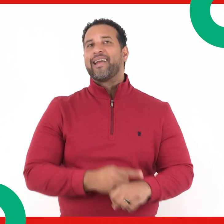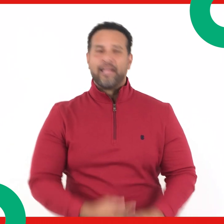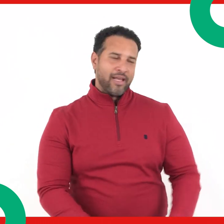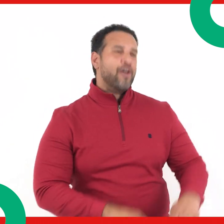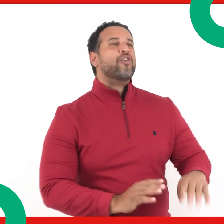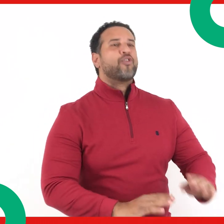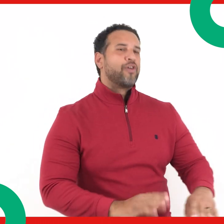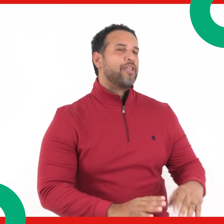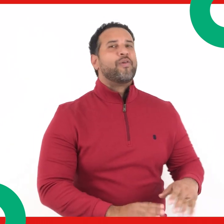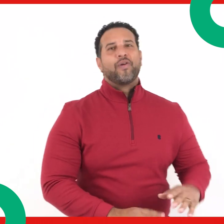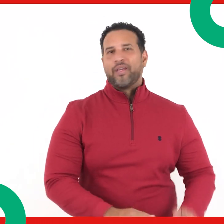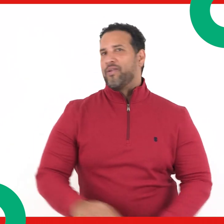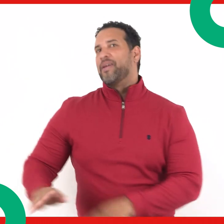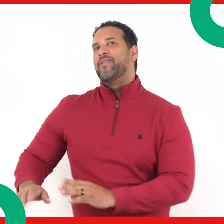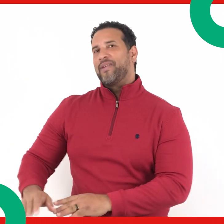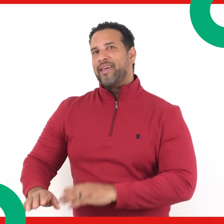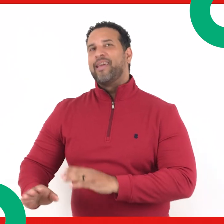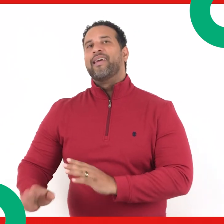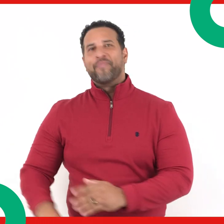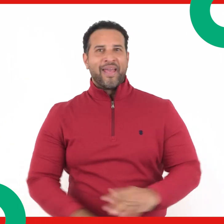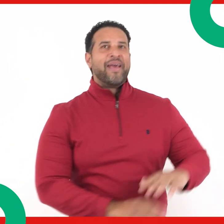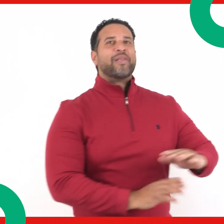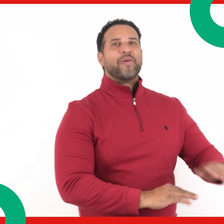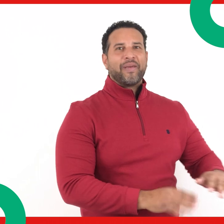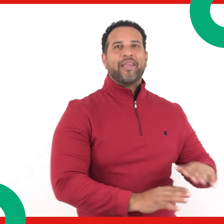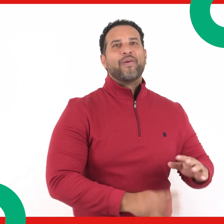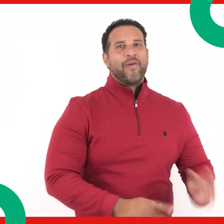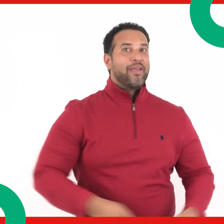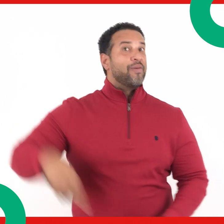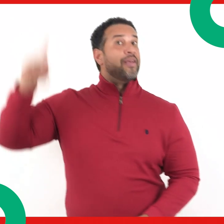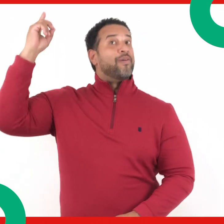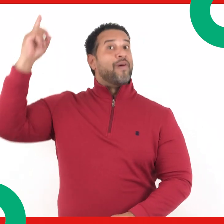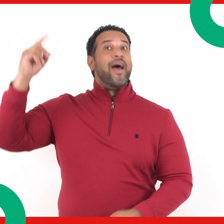Tuki tuki tuki tuki, tuki tuki tuki tu